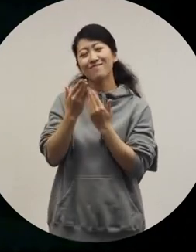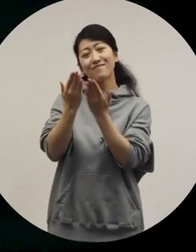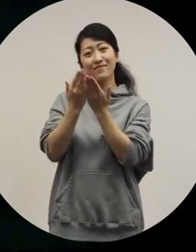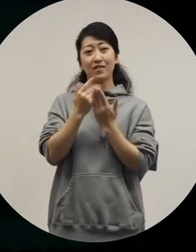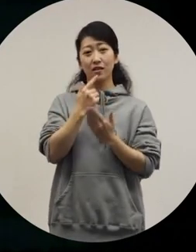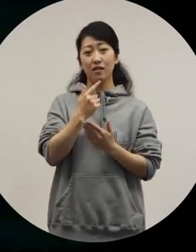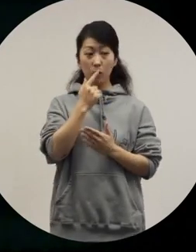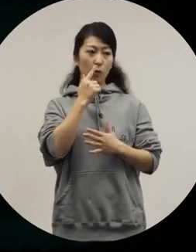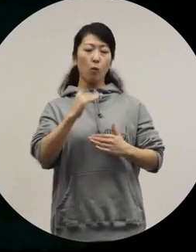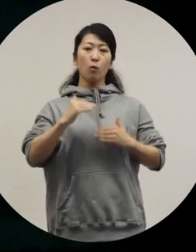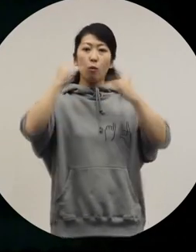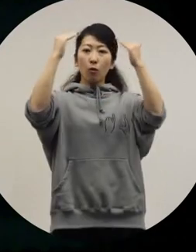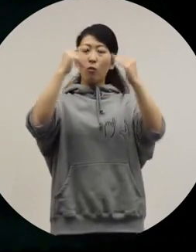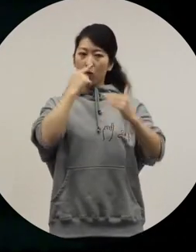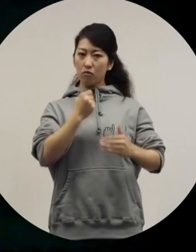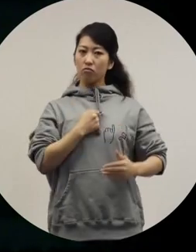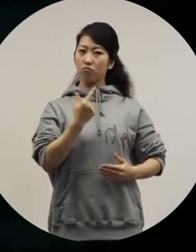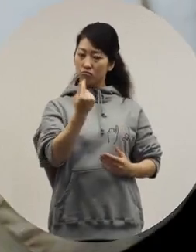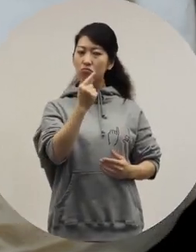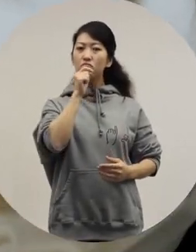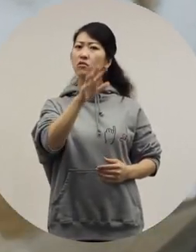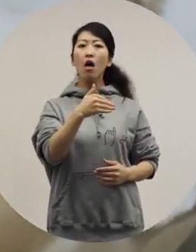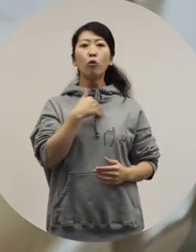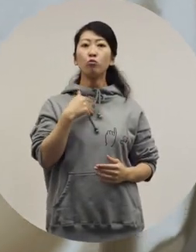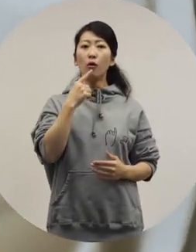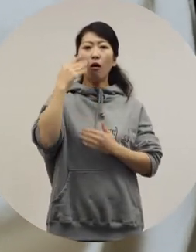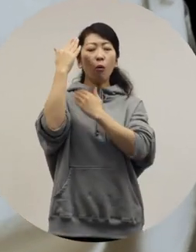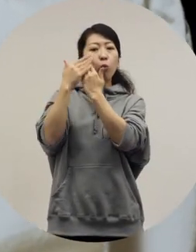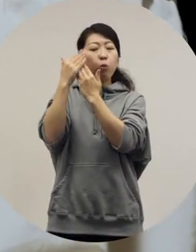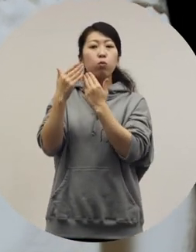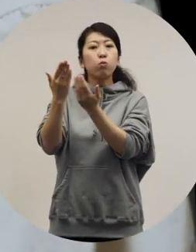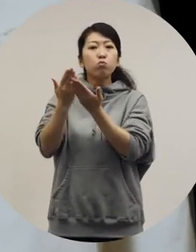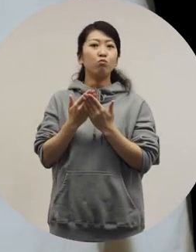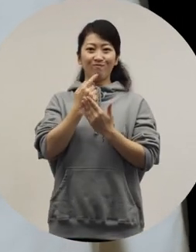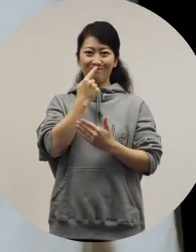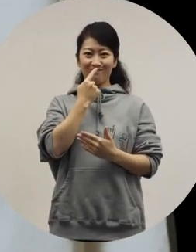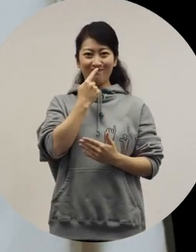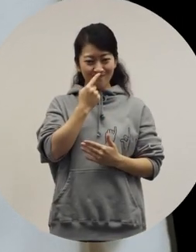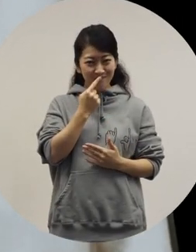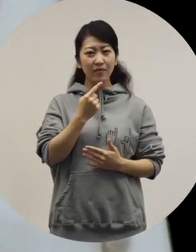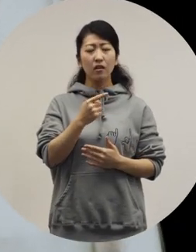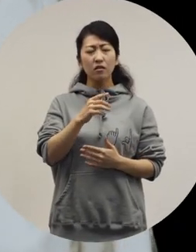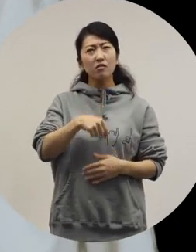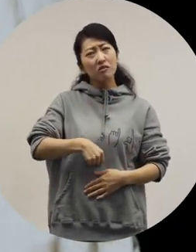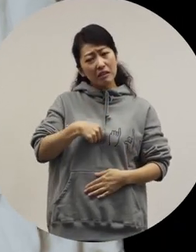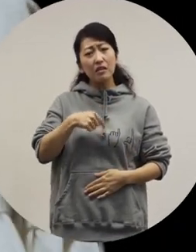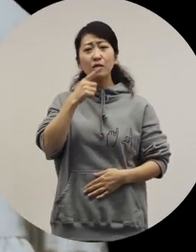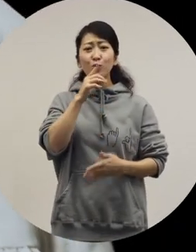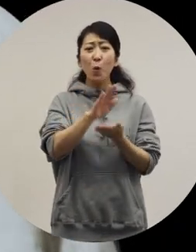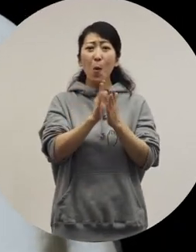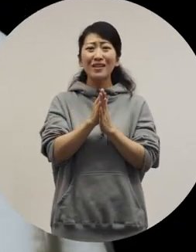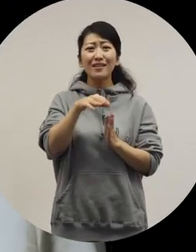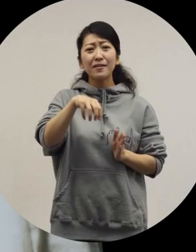I received so much love, that I have the confidence to say things like that. To be honest, until I was in kindergarten,